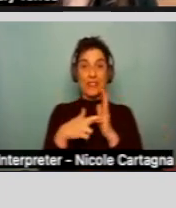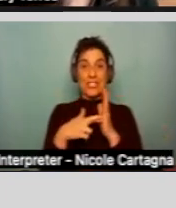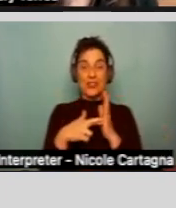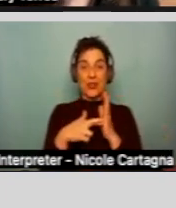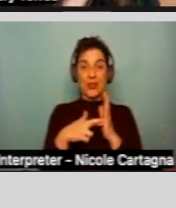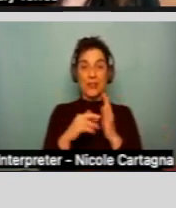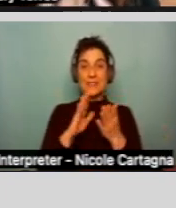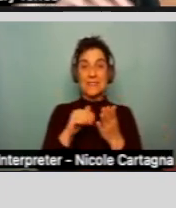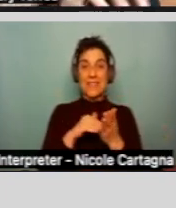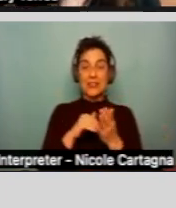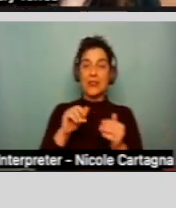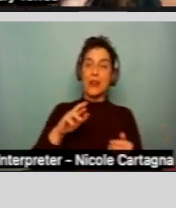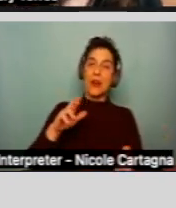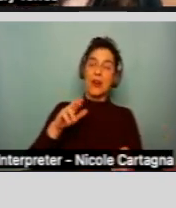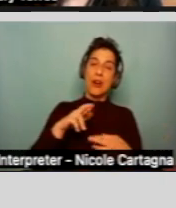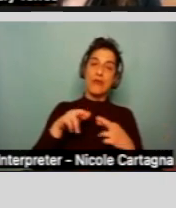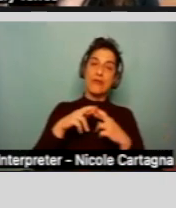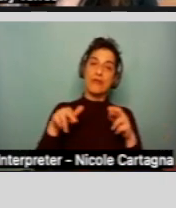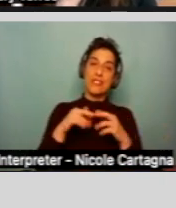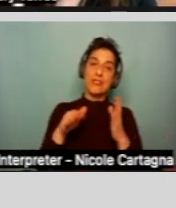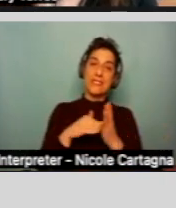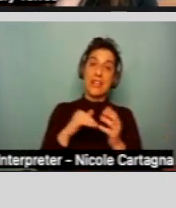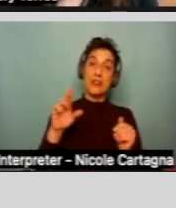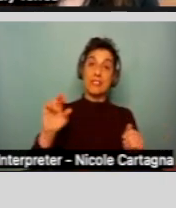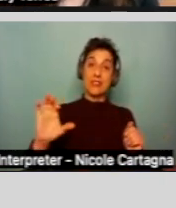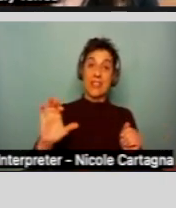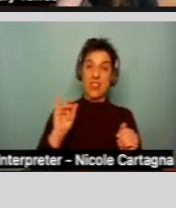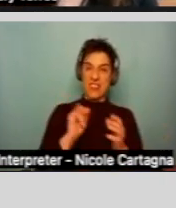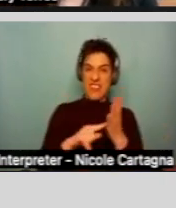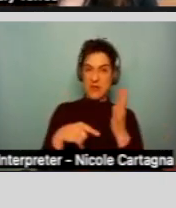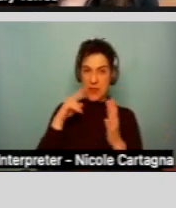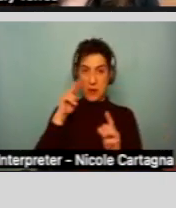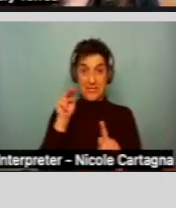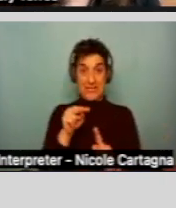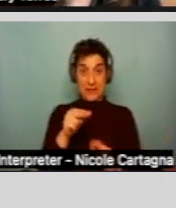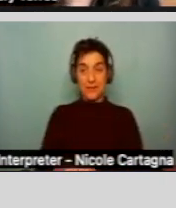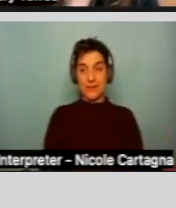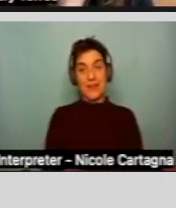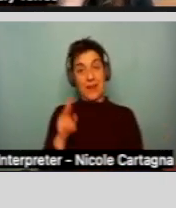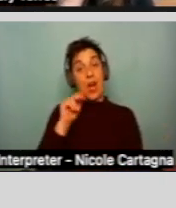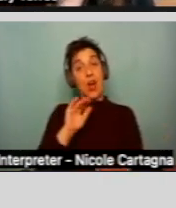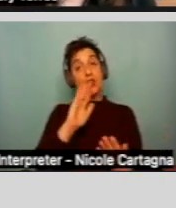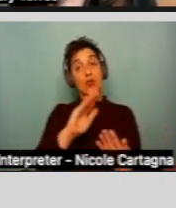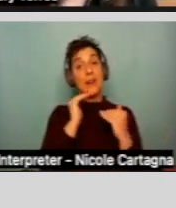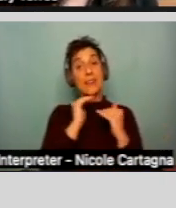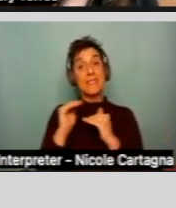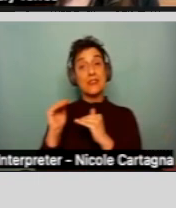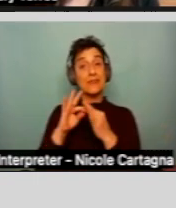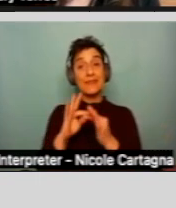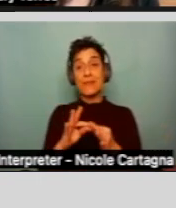So, your mental limit... your limitations are not solely physical disabilities, so a